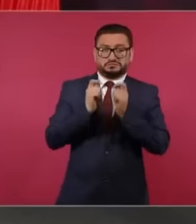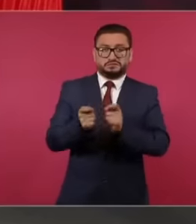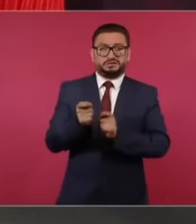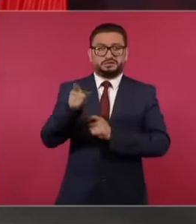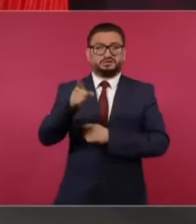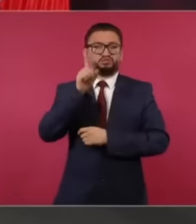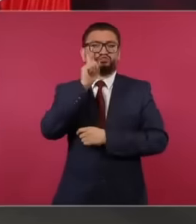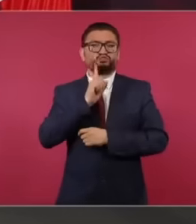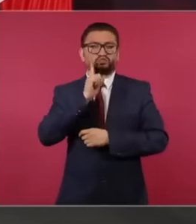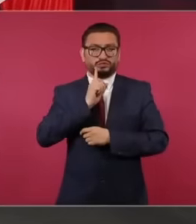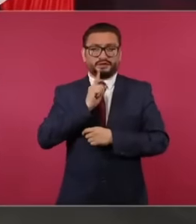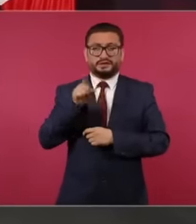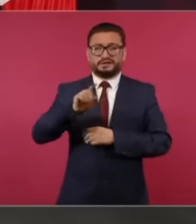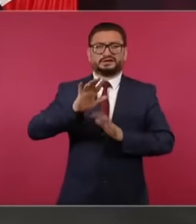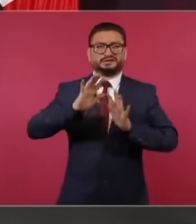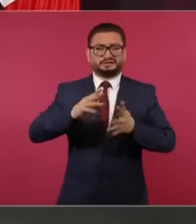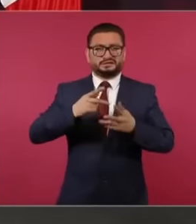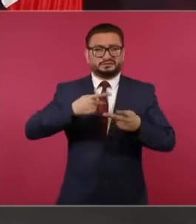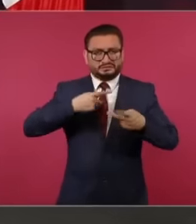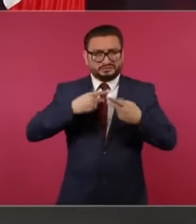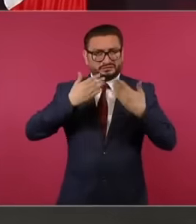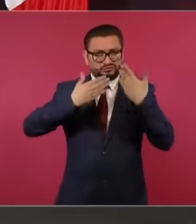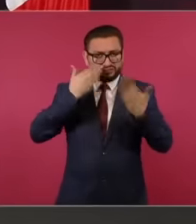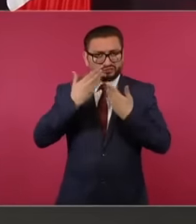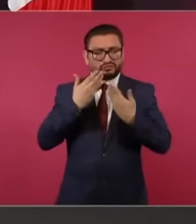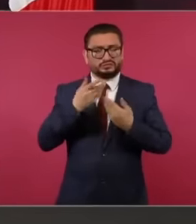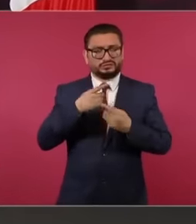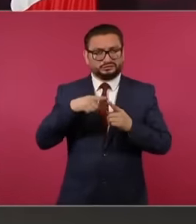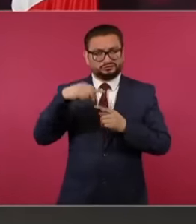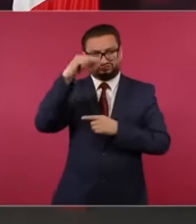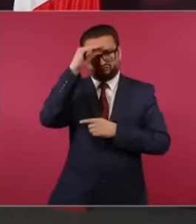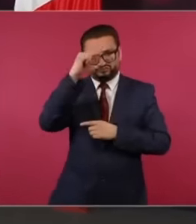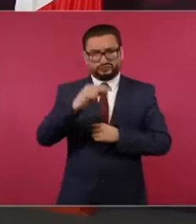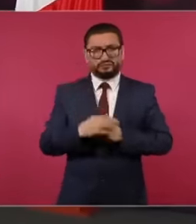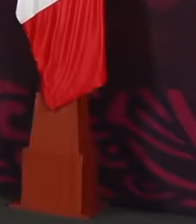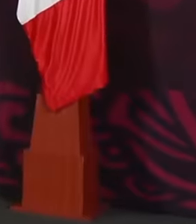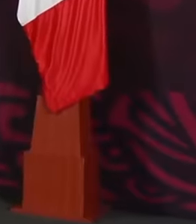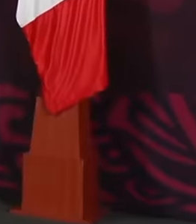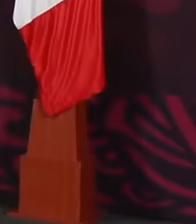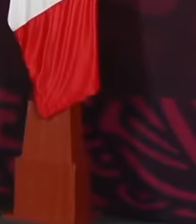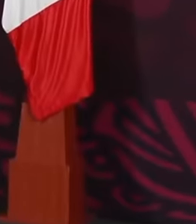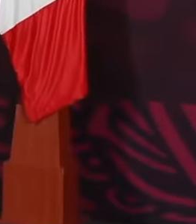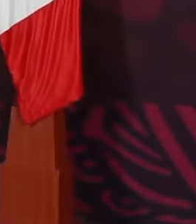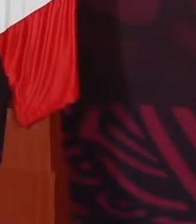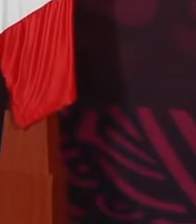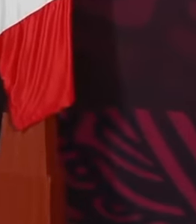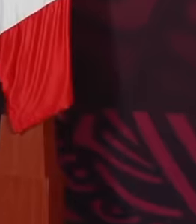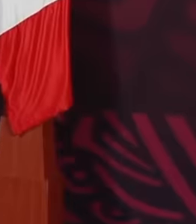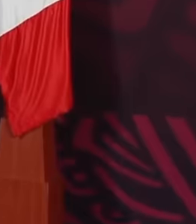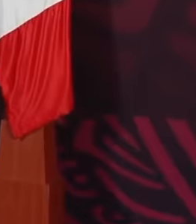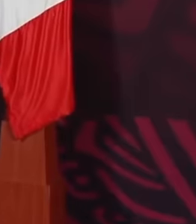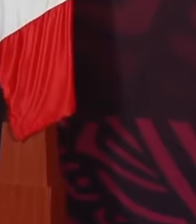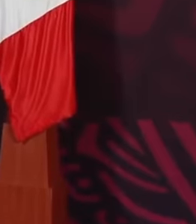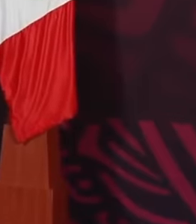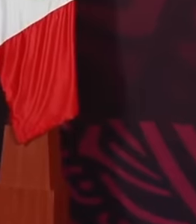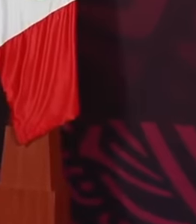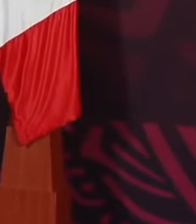who is prepared but very very